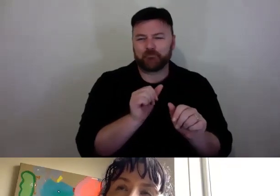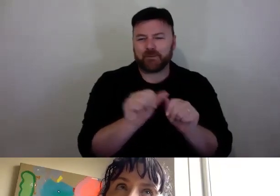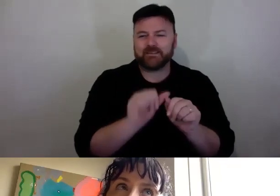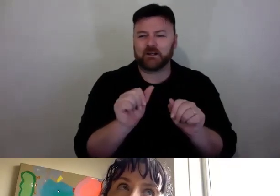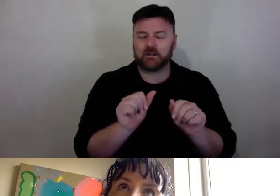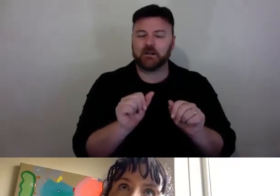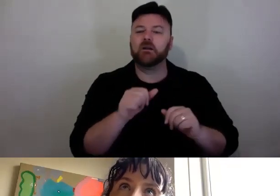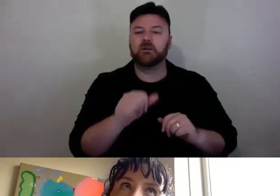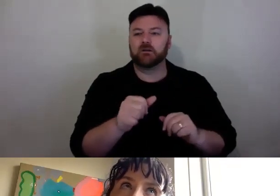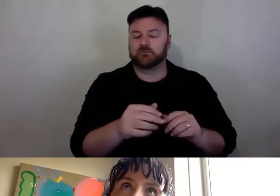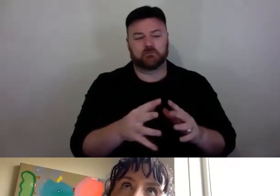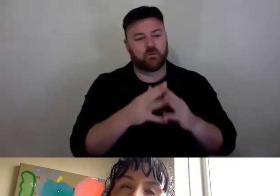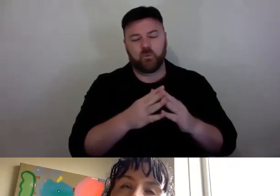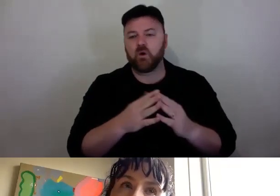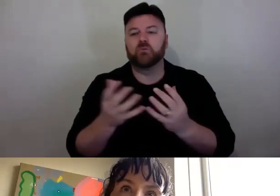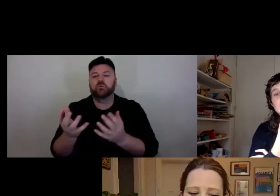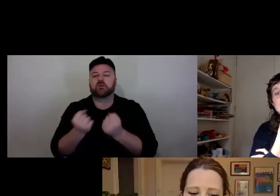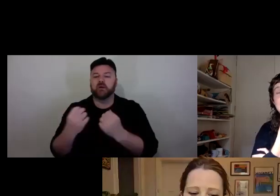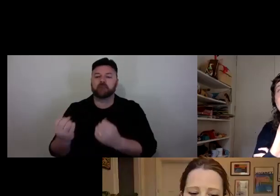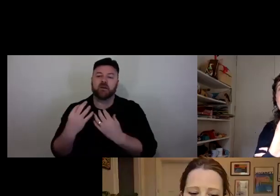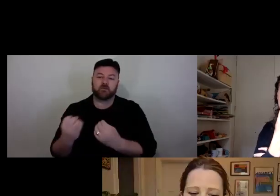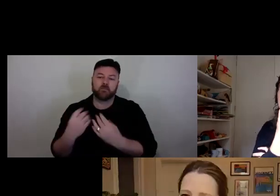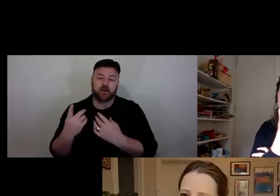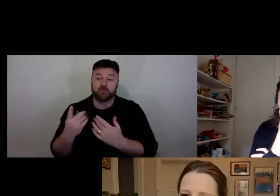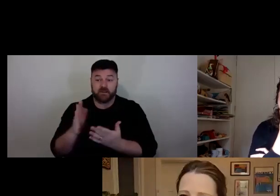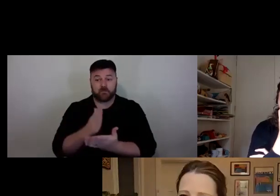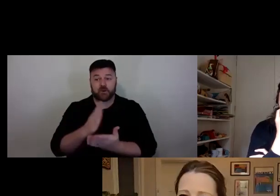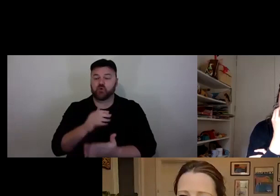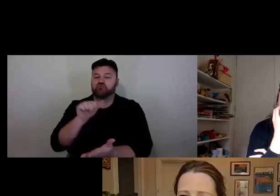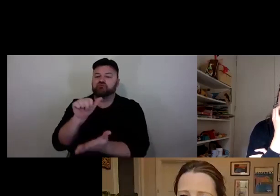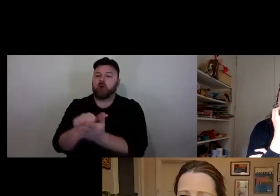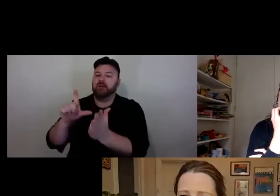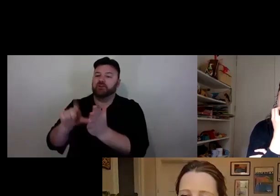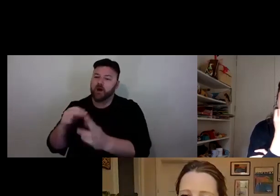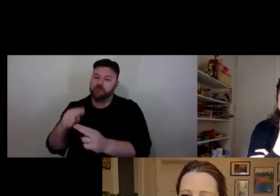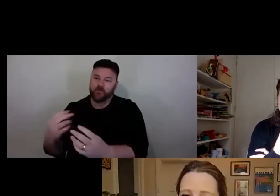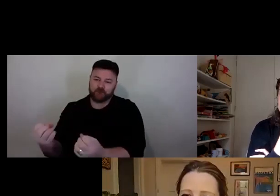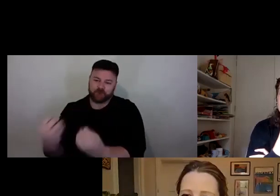feed that back. You just have to choose the right time. Take it slowly.